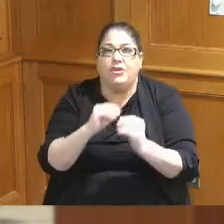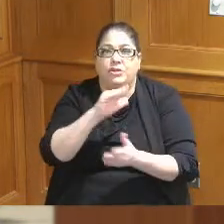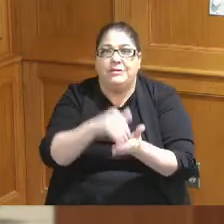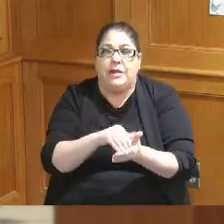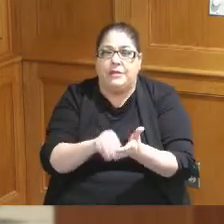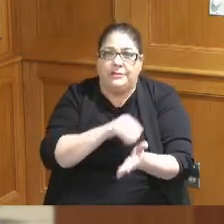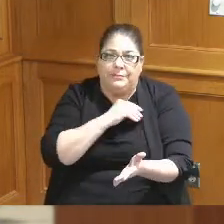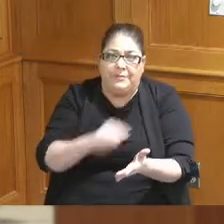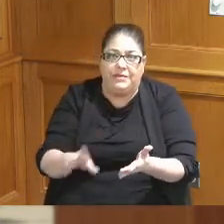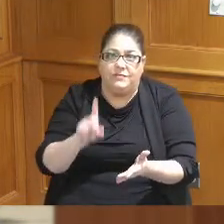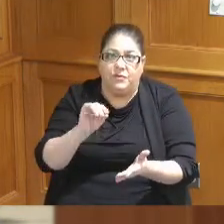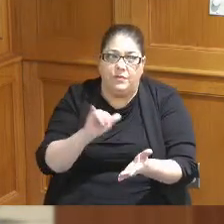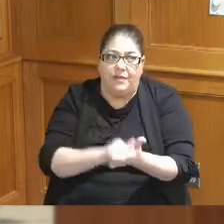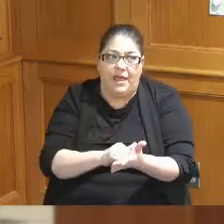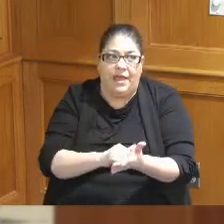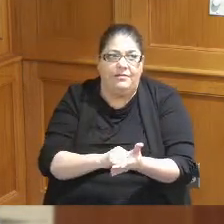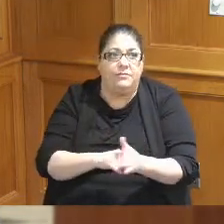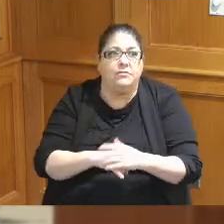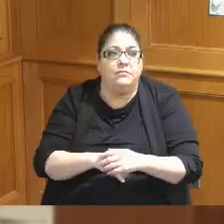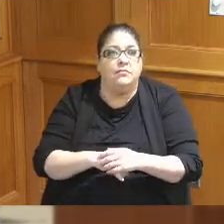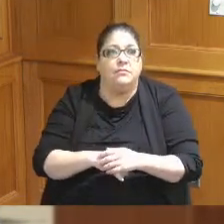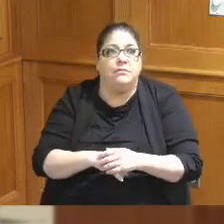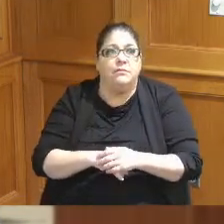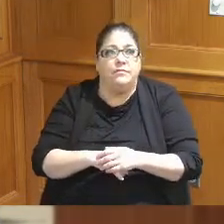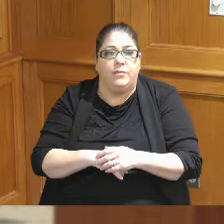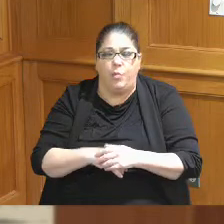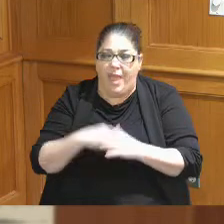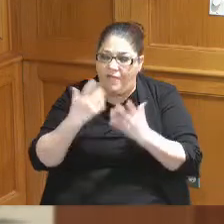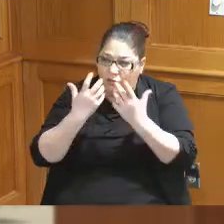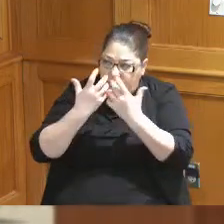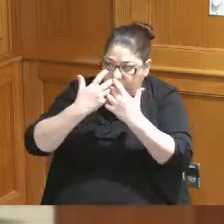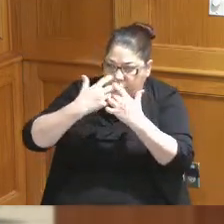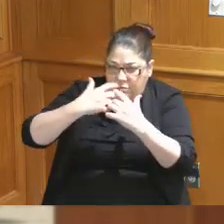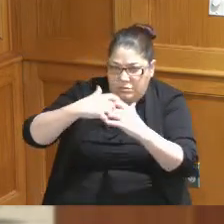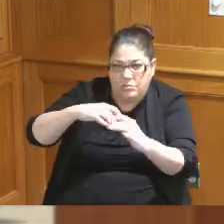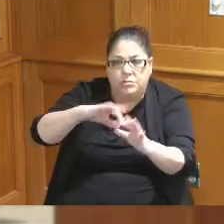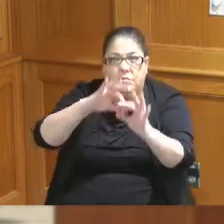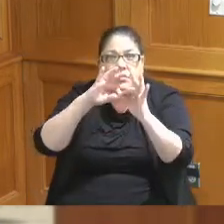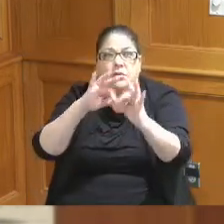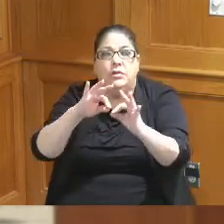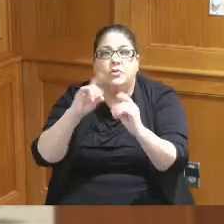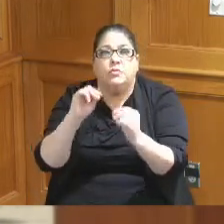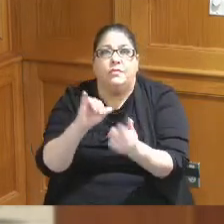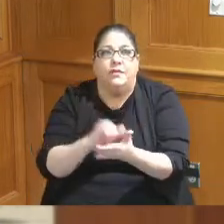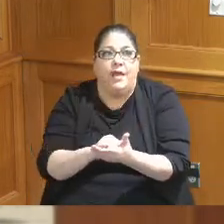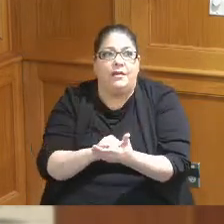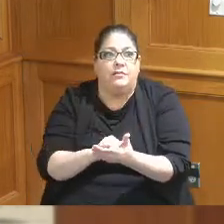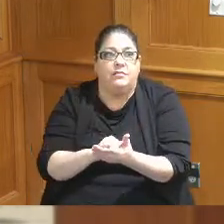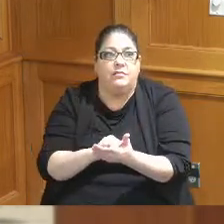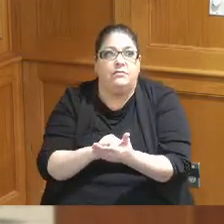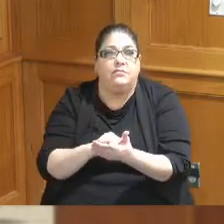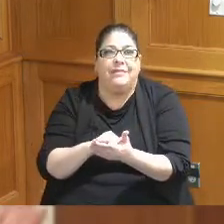to do that but we should line ourselves up and put ourselves in a position to do that if we are able